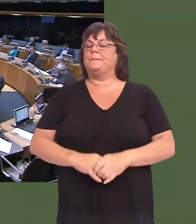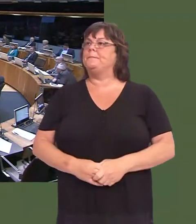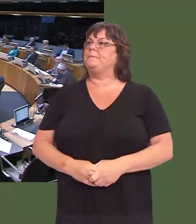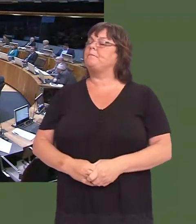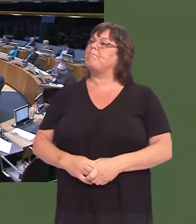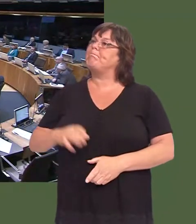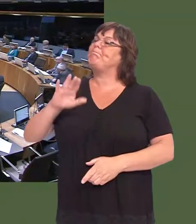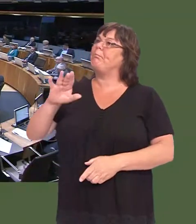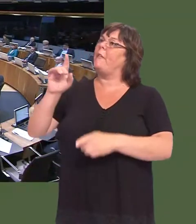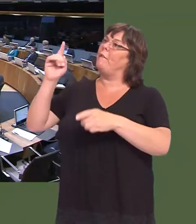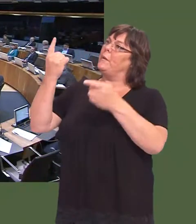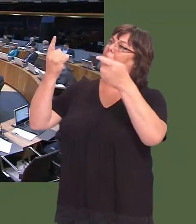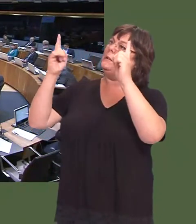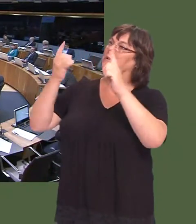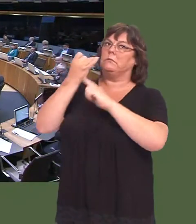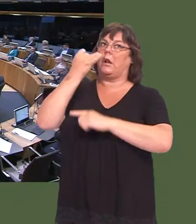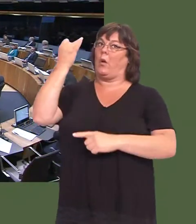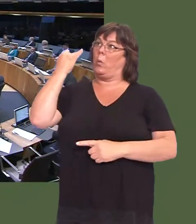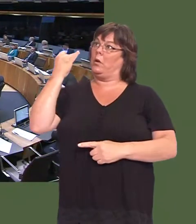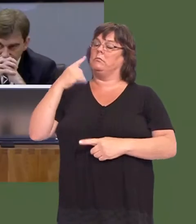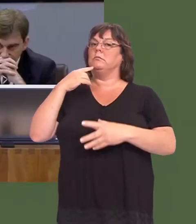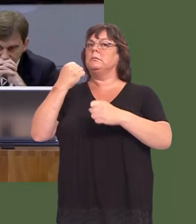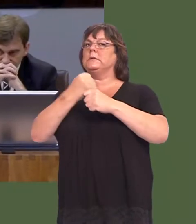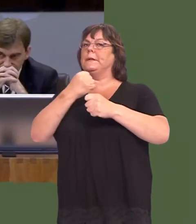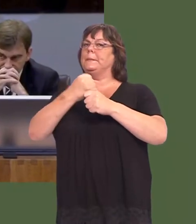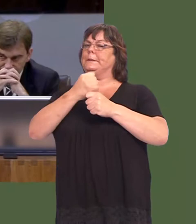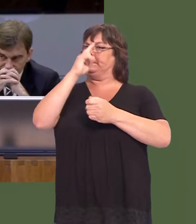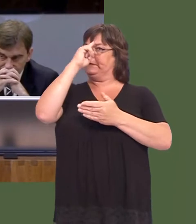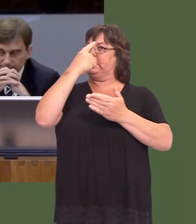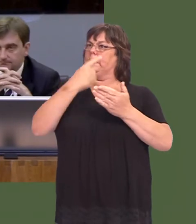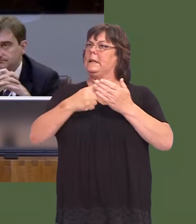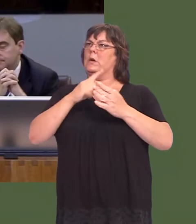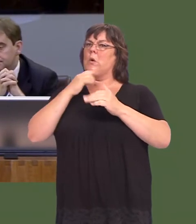Davies: Thank you, Presiding Officer. First Minister, last week, obviously, the Government took the decision not to back the